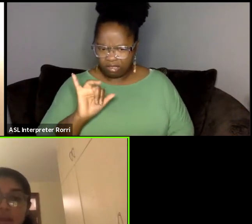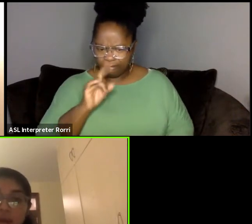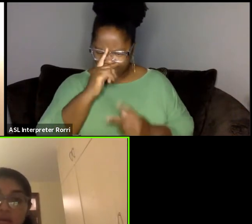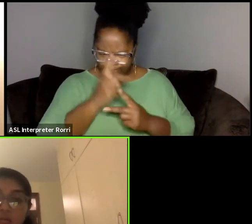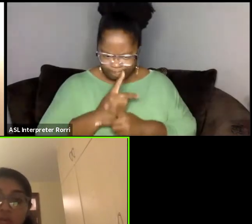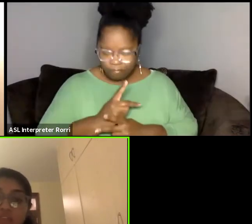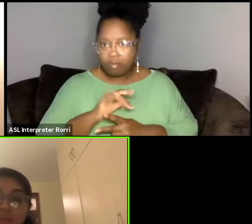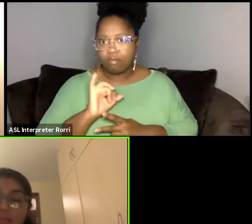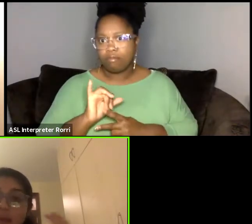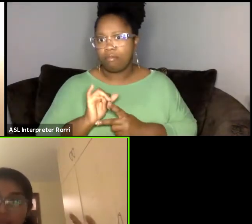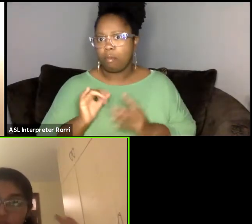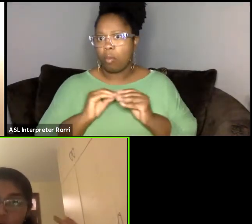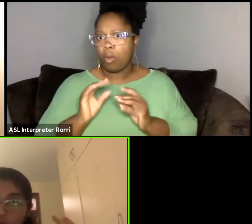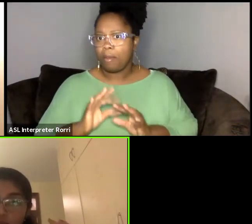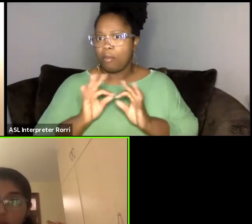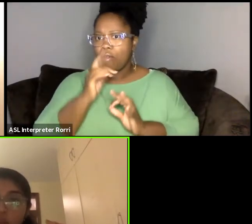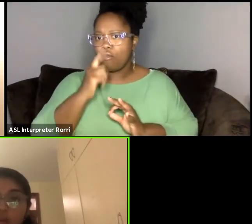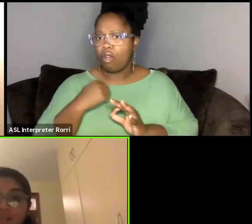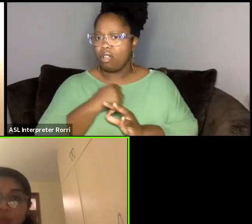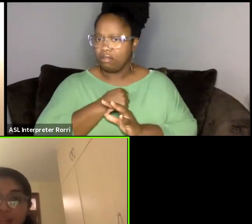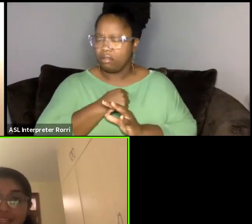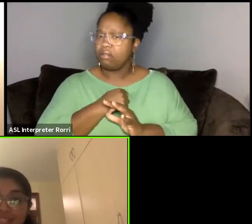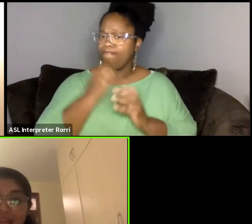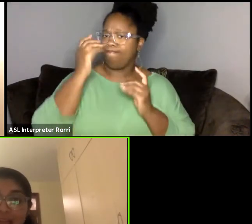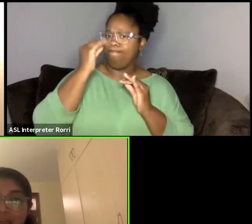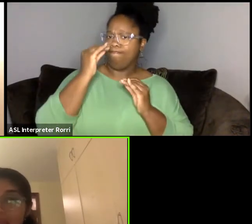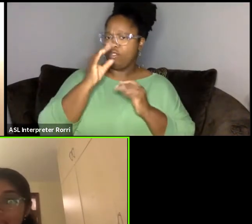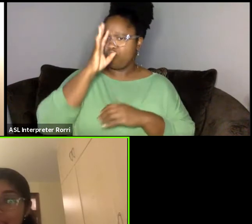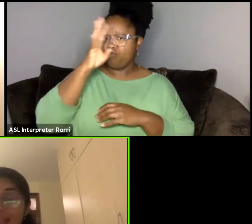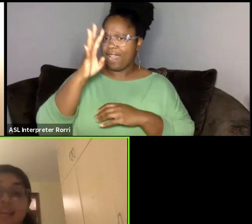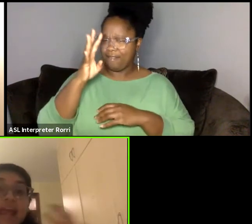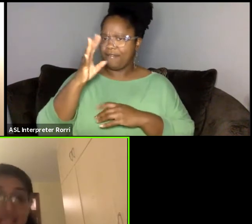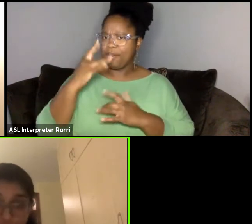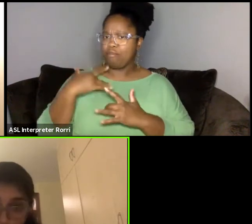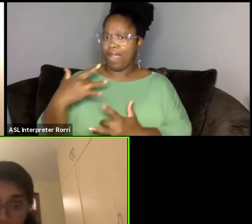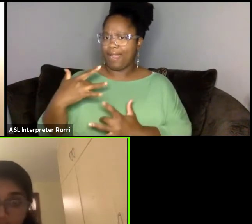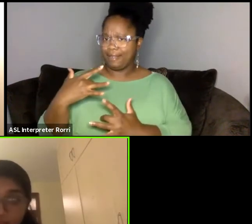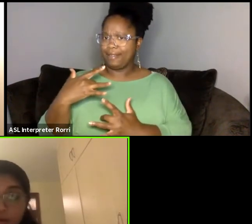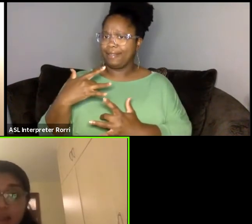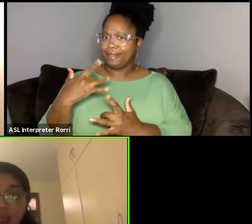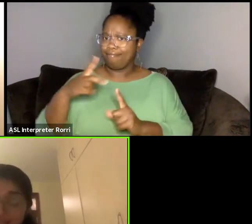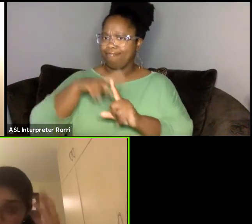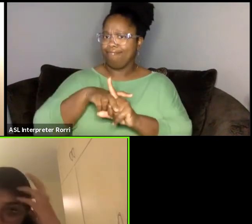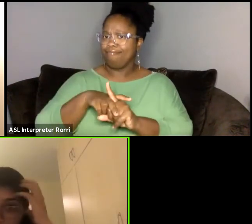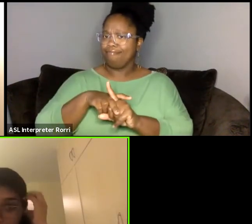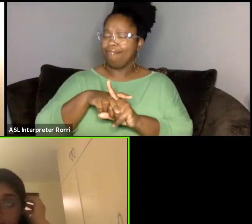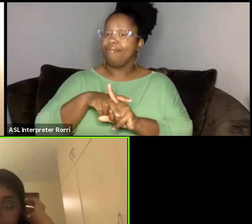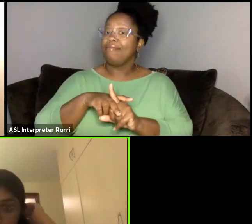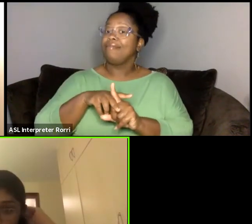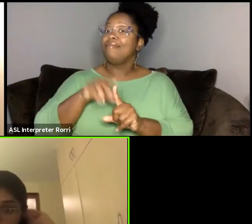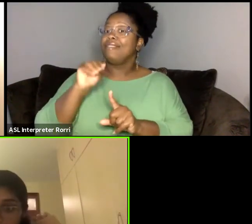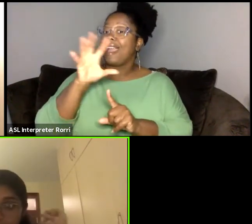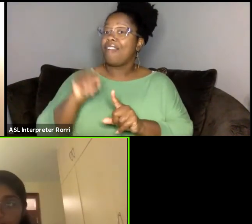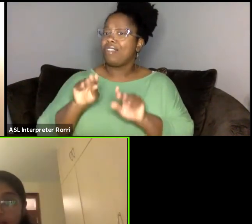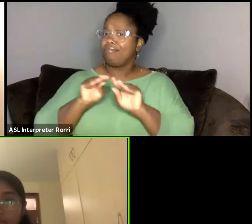about what the impact of creative practice in the diaspora, in the African diaspora is as well.